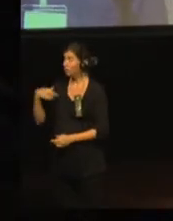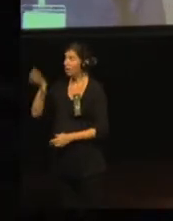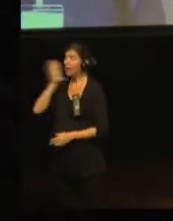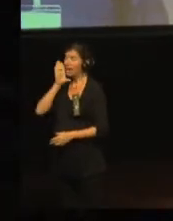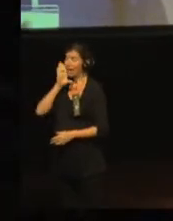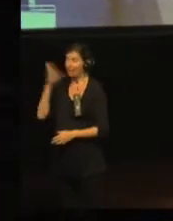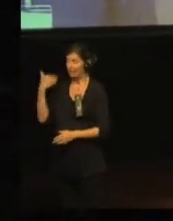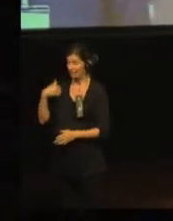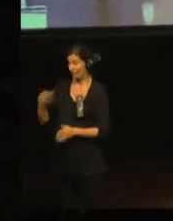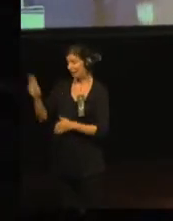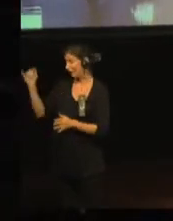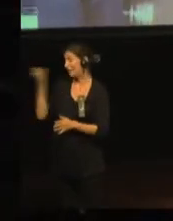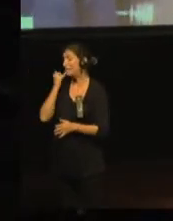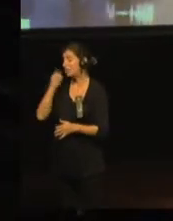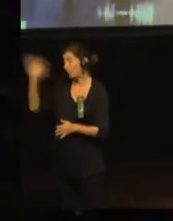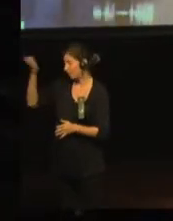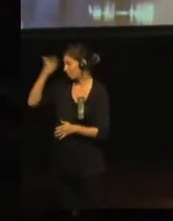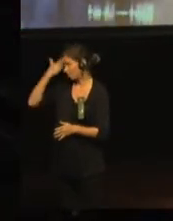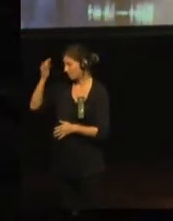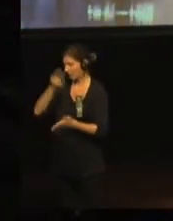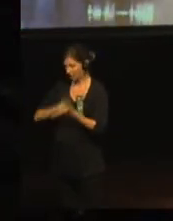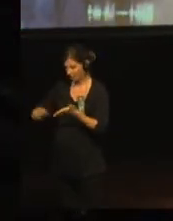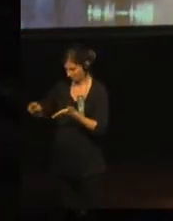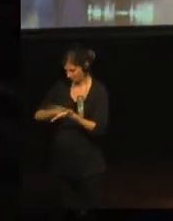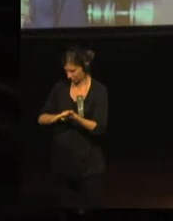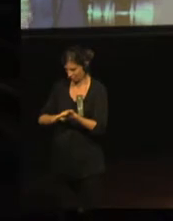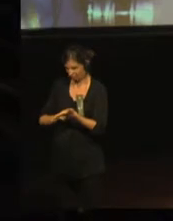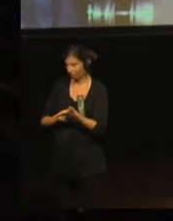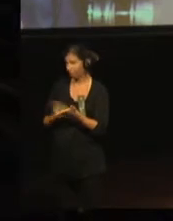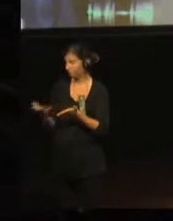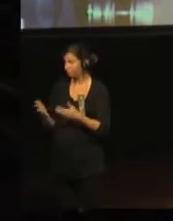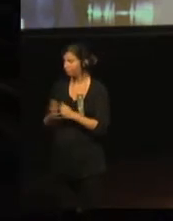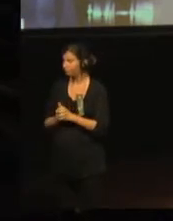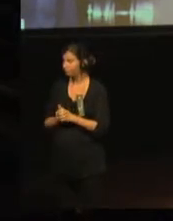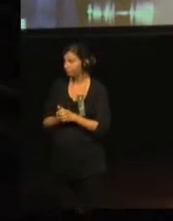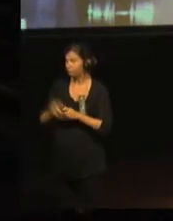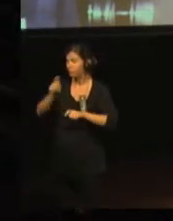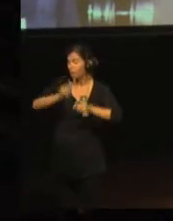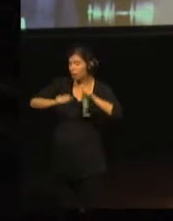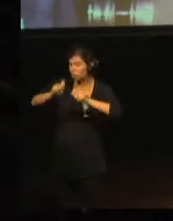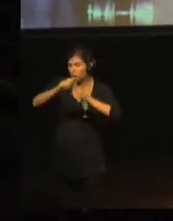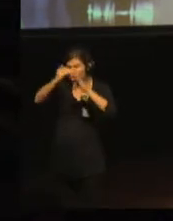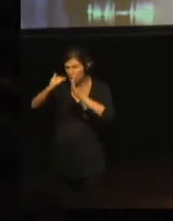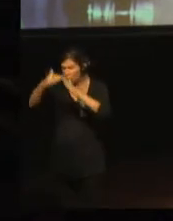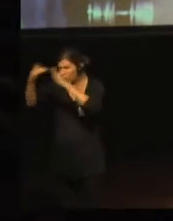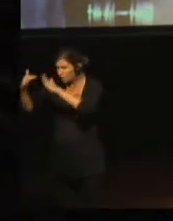so each organisation had to ensure at least one contact person who speaks fluently in English.